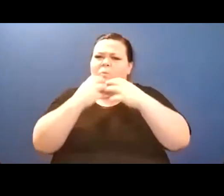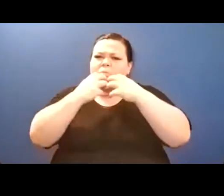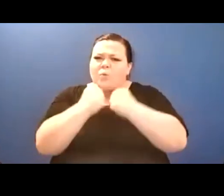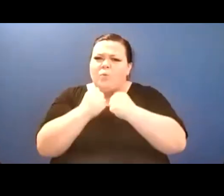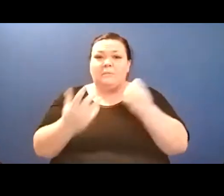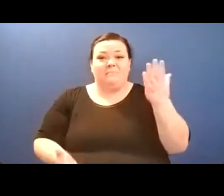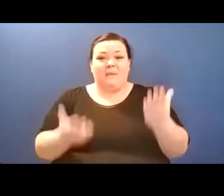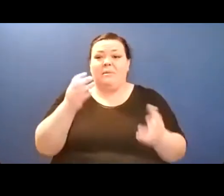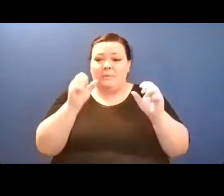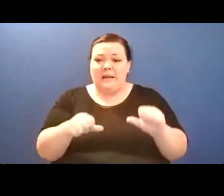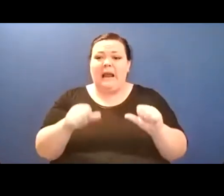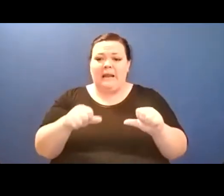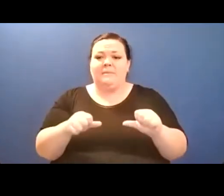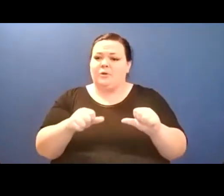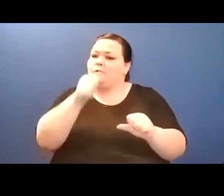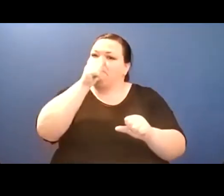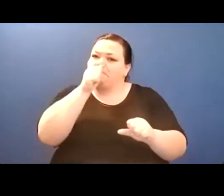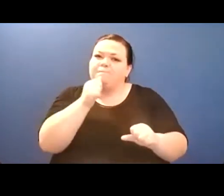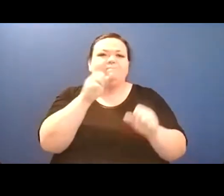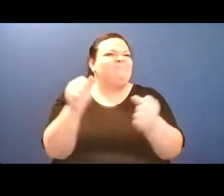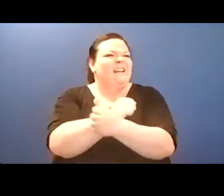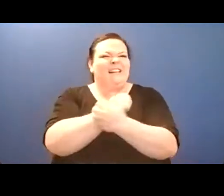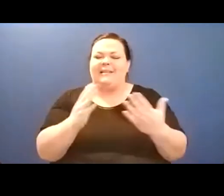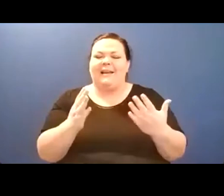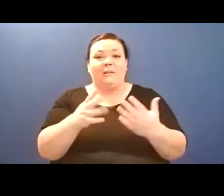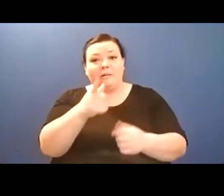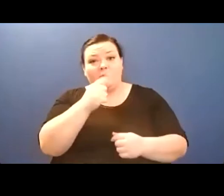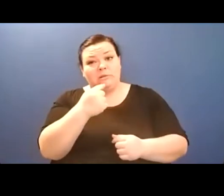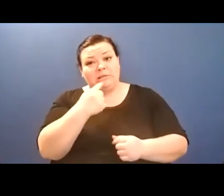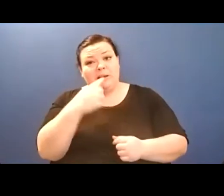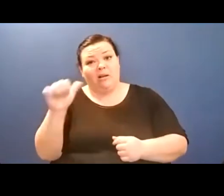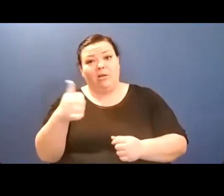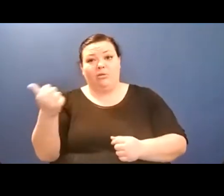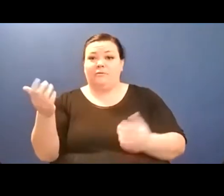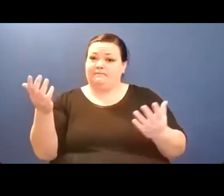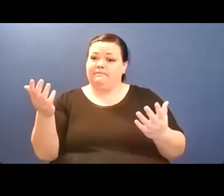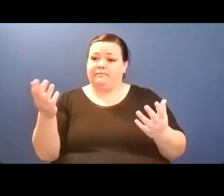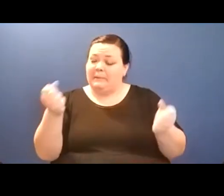May you have Sandry's fiery sense of justice and Lark's unending patience.// May you have